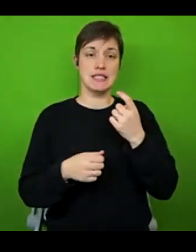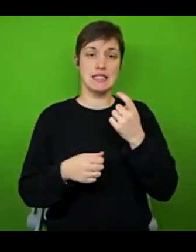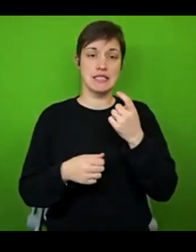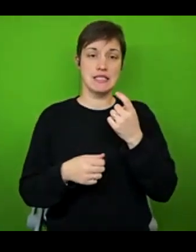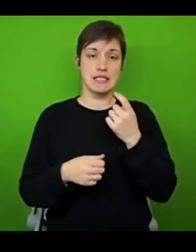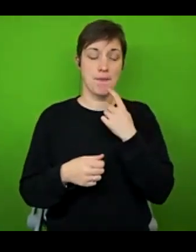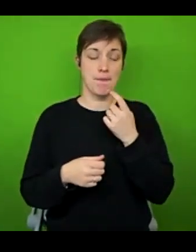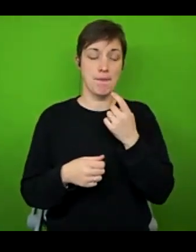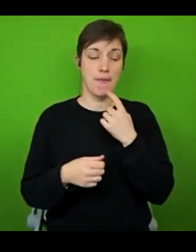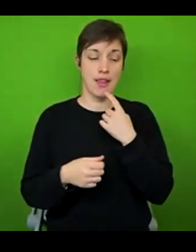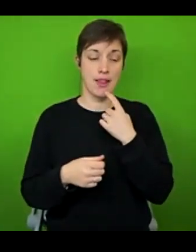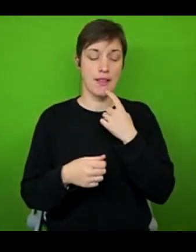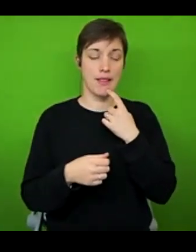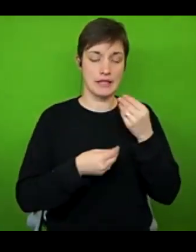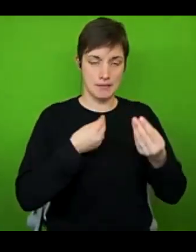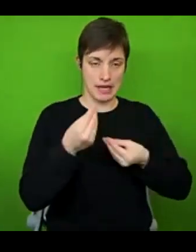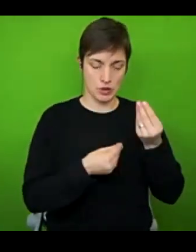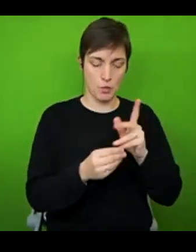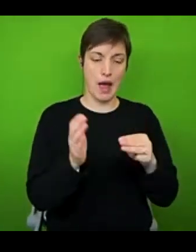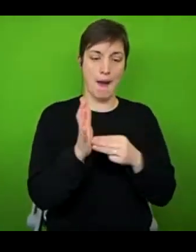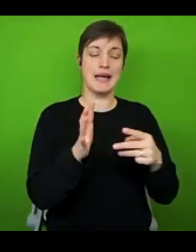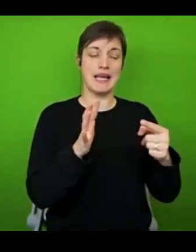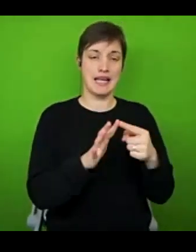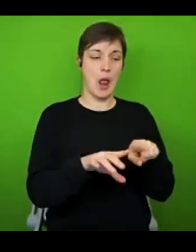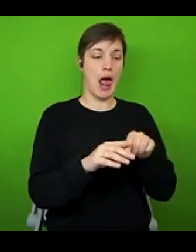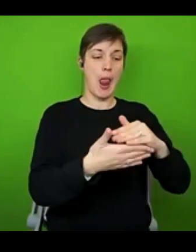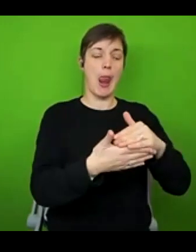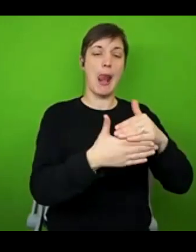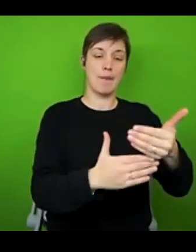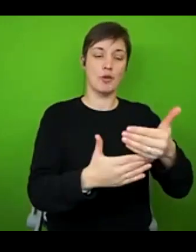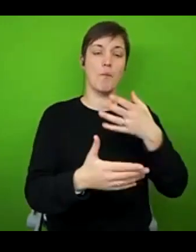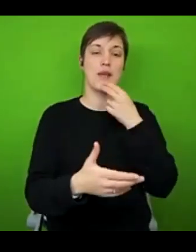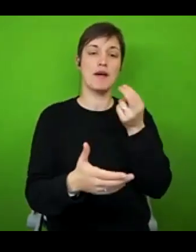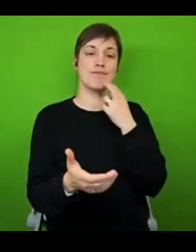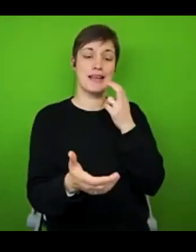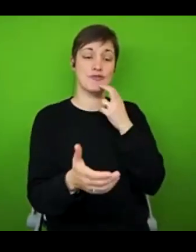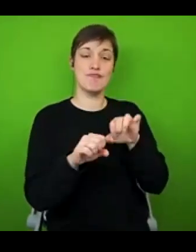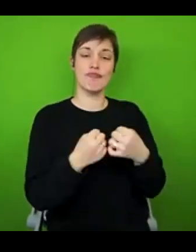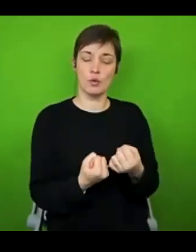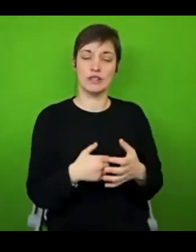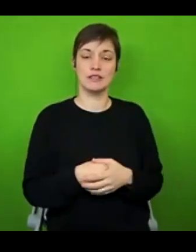doesn't keep charge and takes forever to charge back up. That is so true and so relatable. It's really awesome